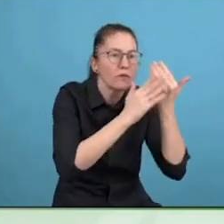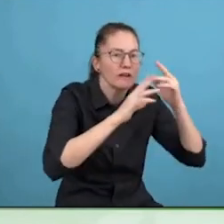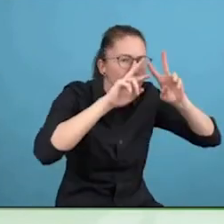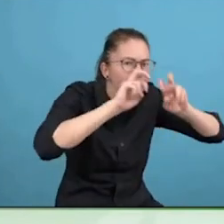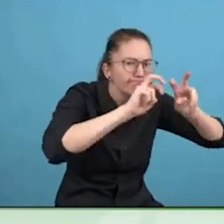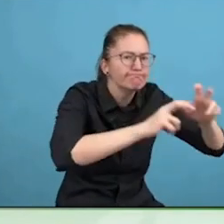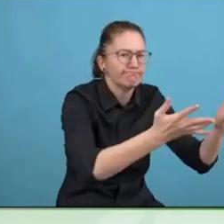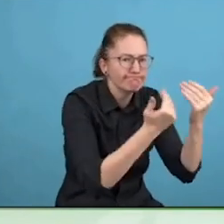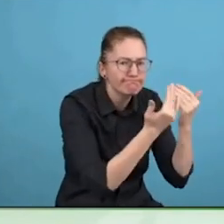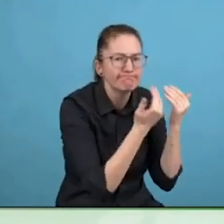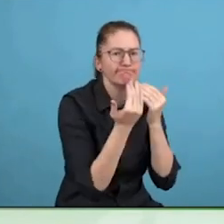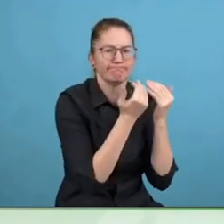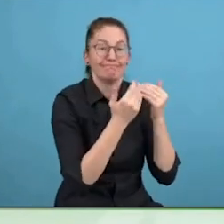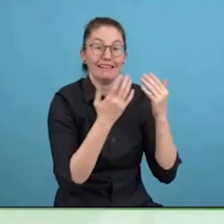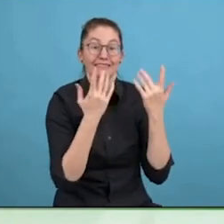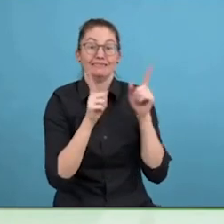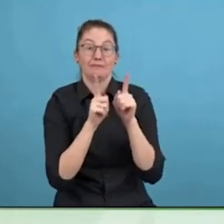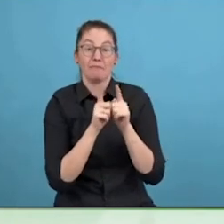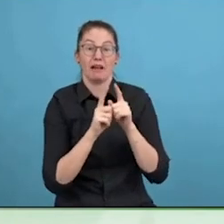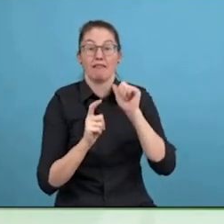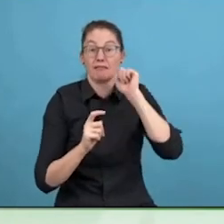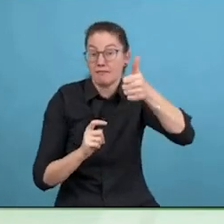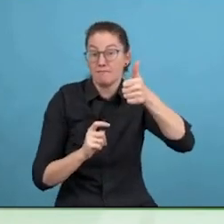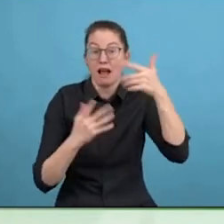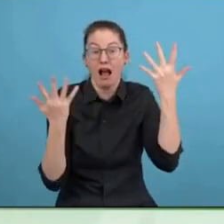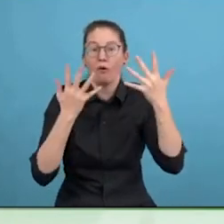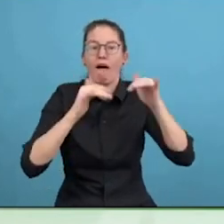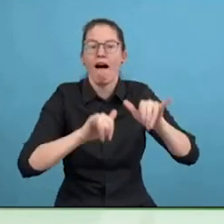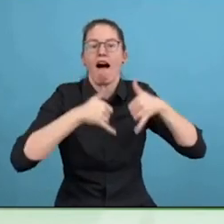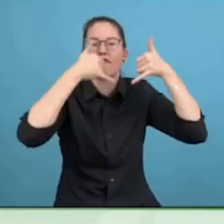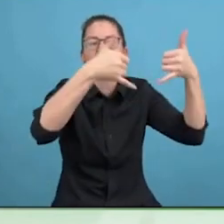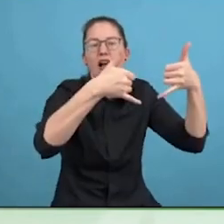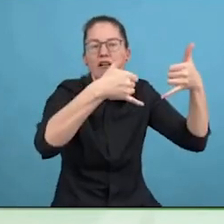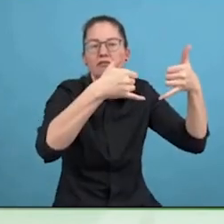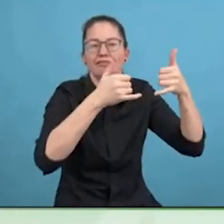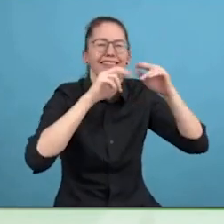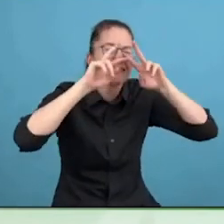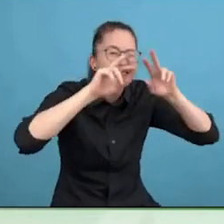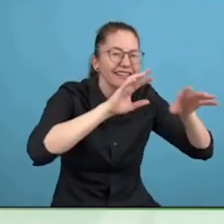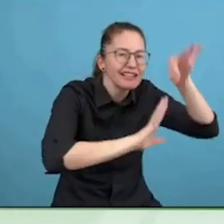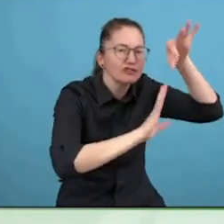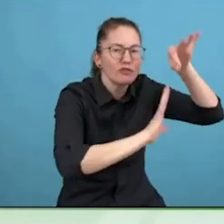It gets into this issue, where people are facing problems every day.